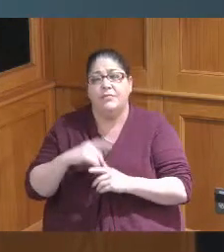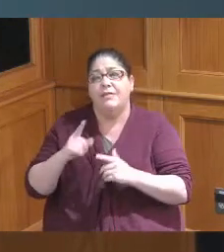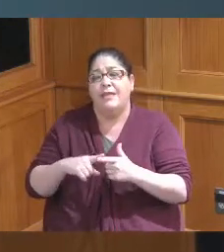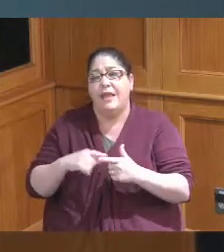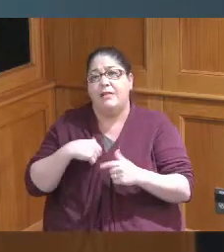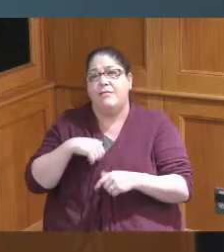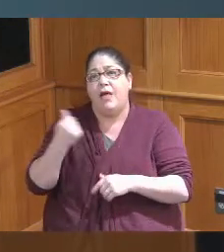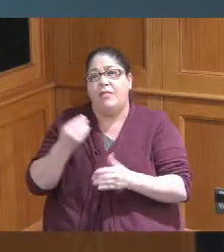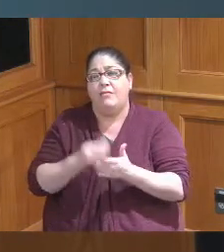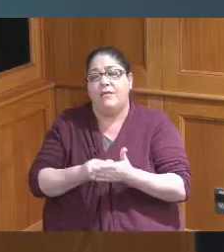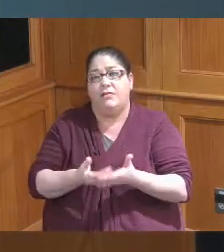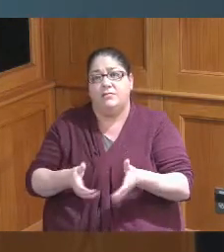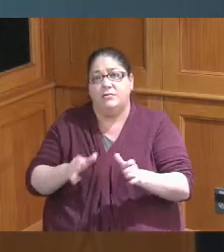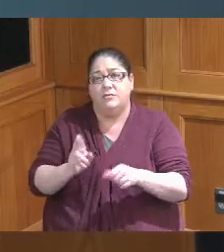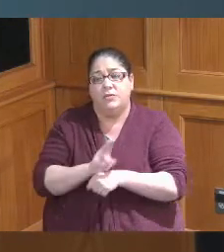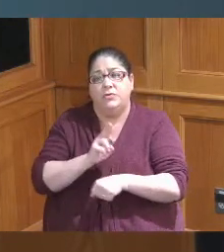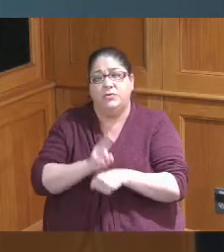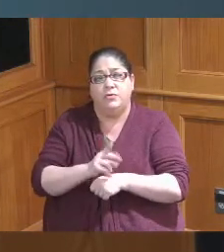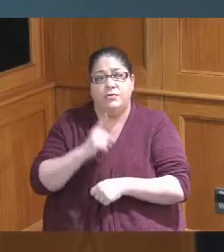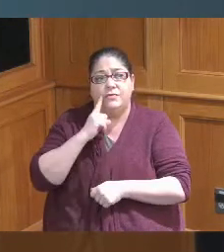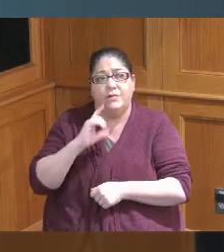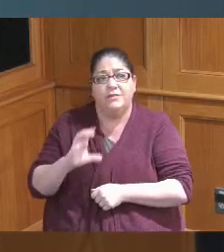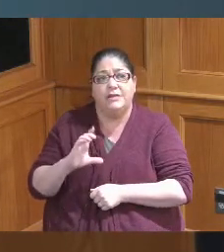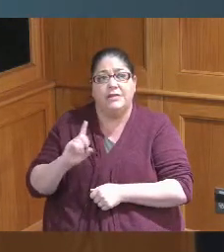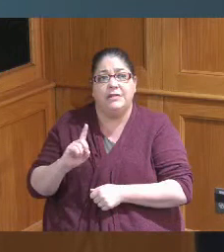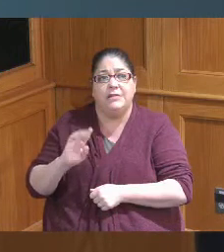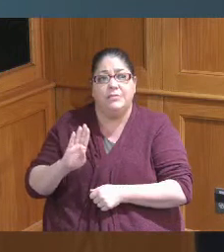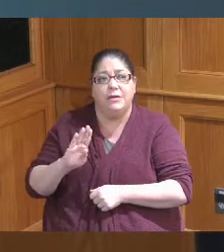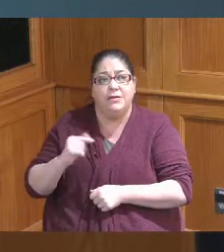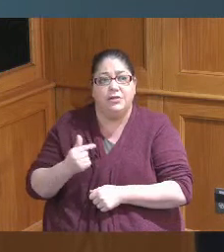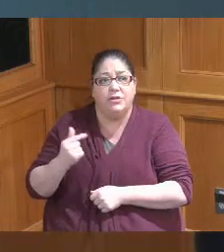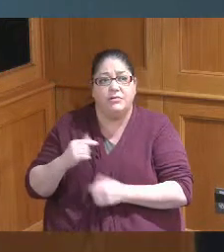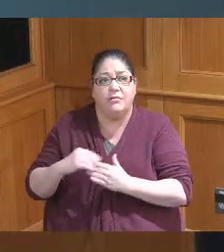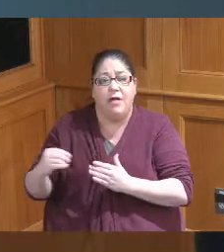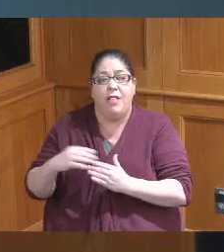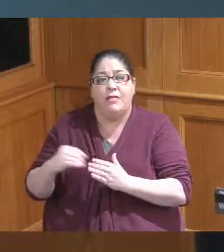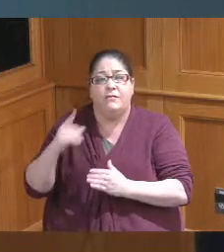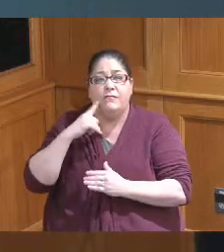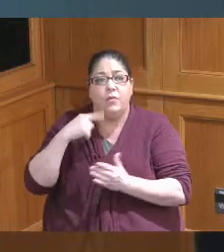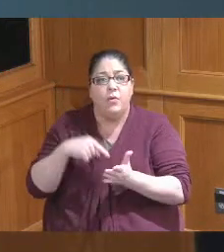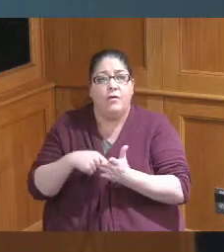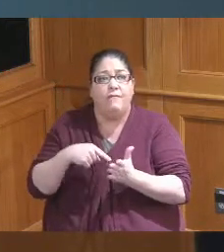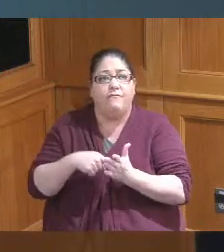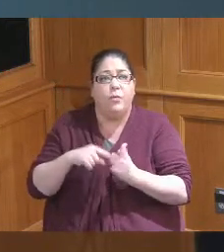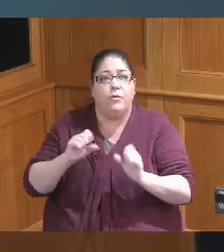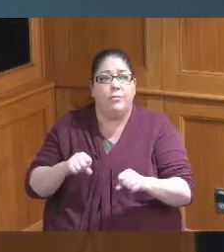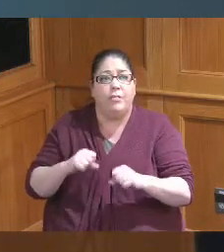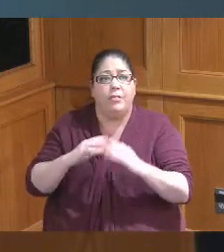other funds that we usually have from our CDBG dollars for affordable housing why didn't we go